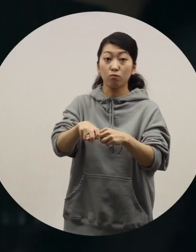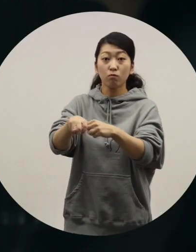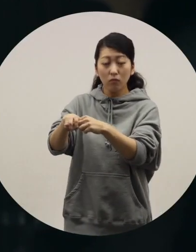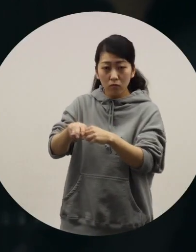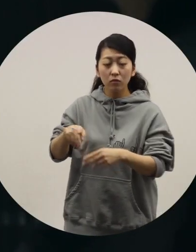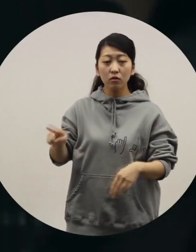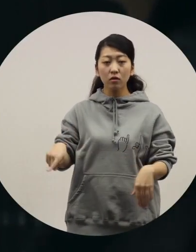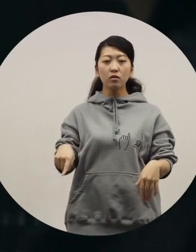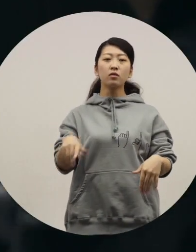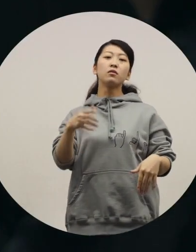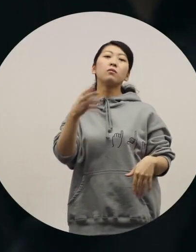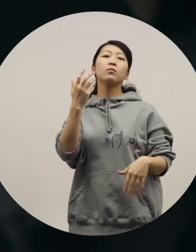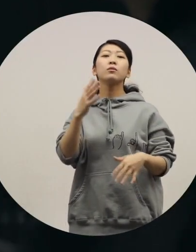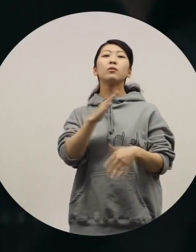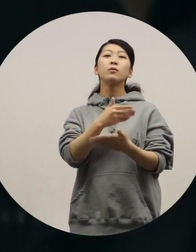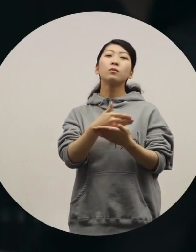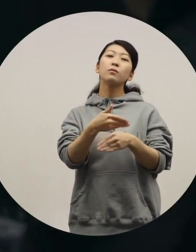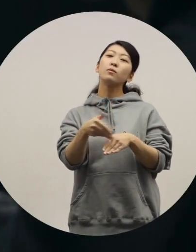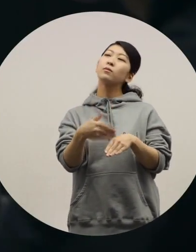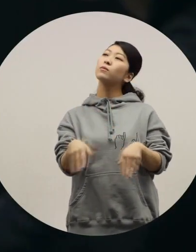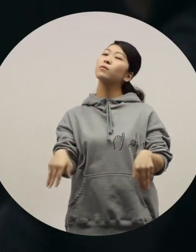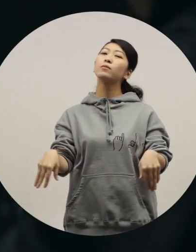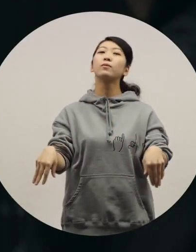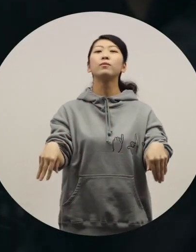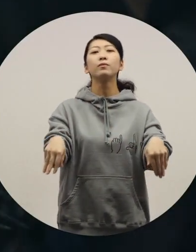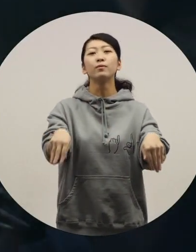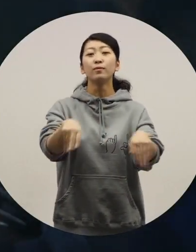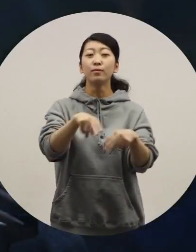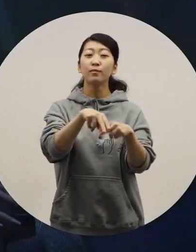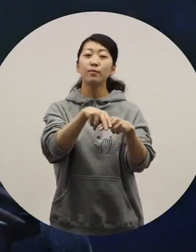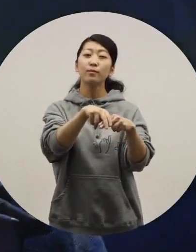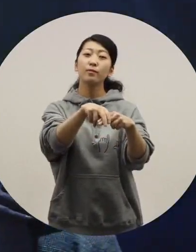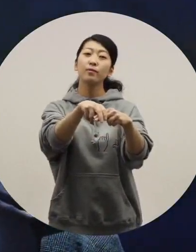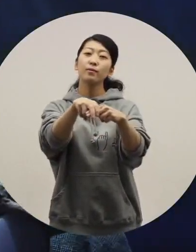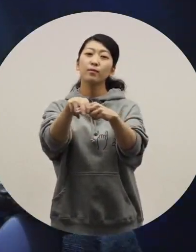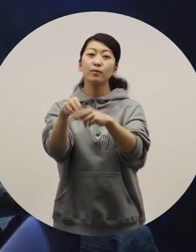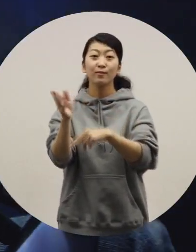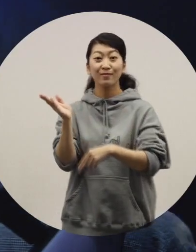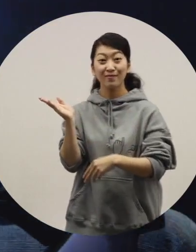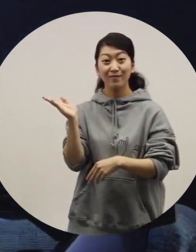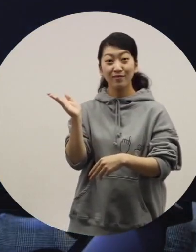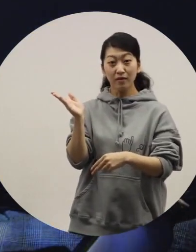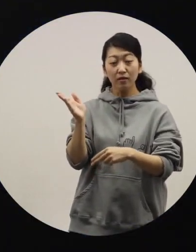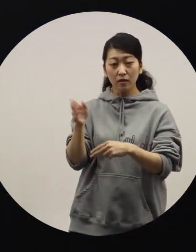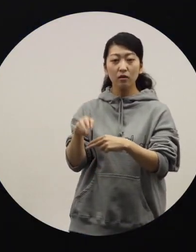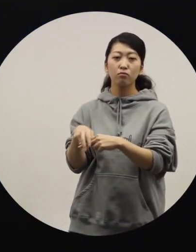appeared and graced this occasion with her catwalk. Maybe this time, it's less "catwalk" and more "cat-move"!